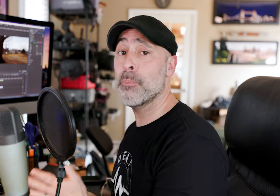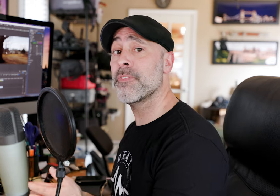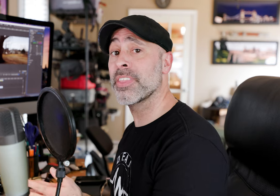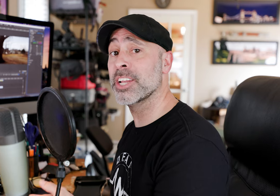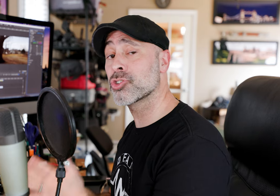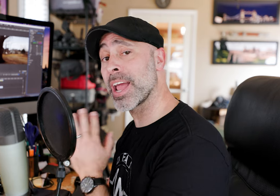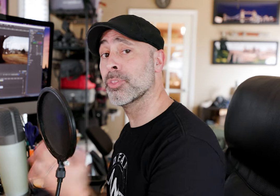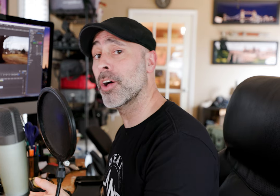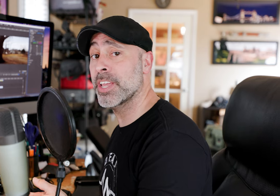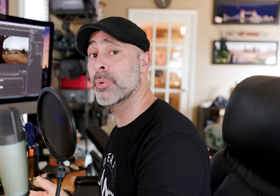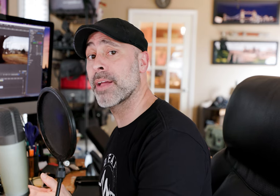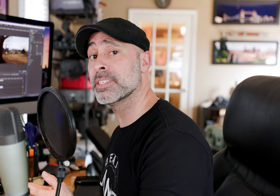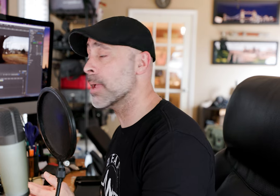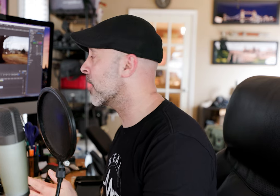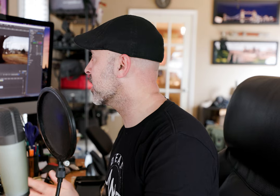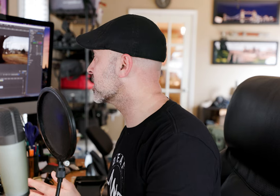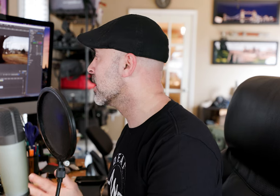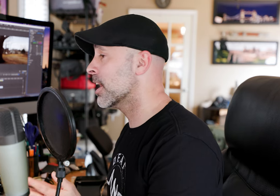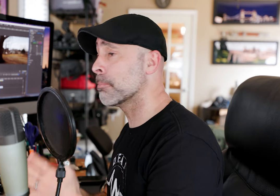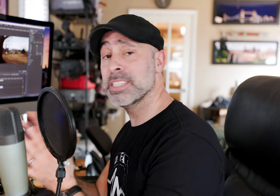you found that interesting I'd love to hear what you have to say about this uh please leave me any